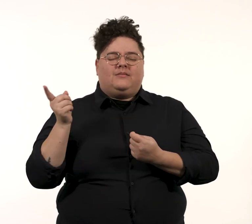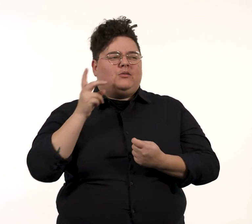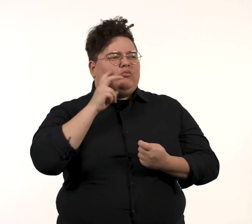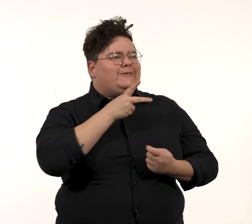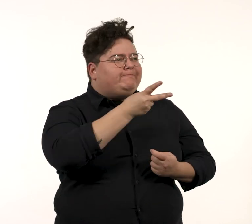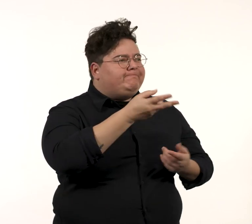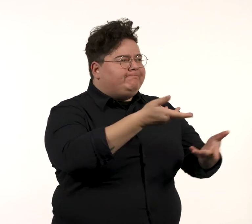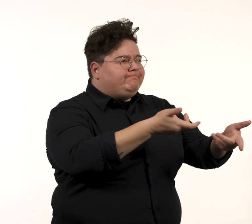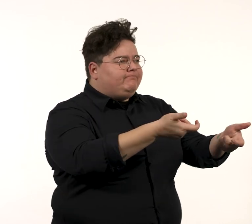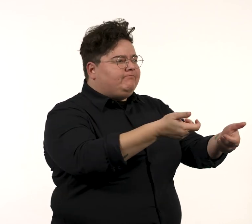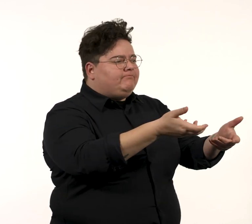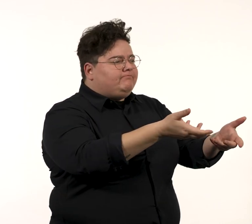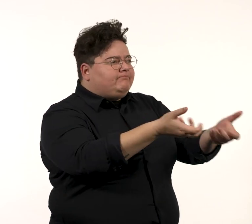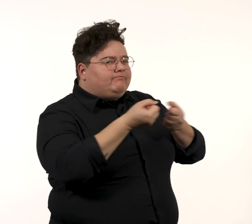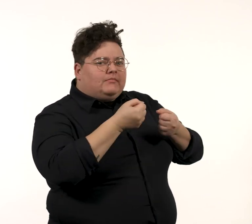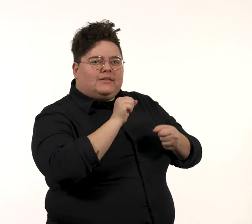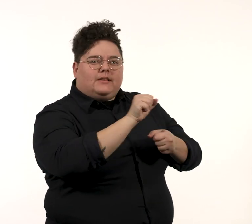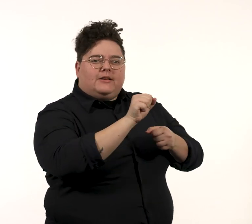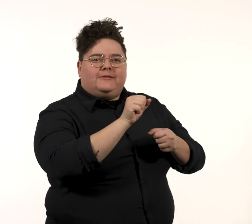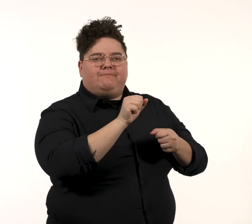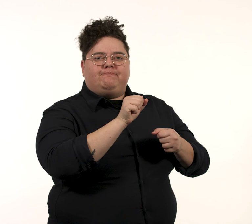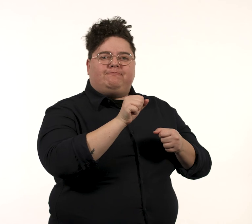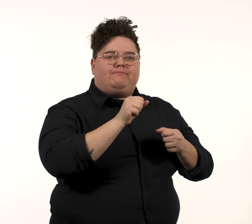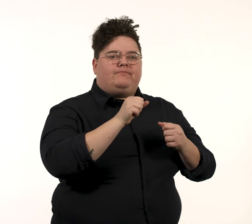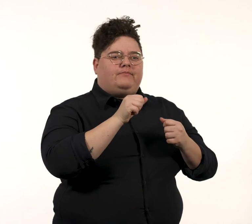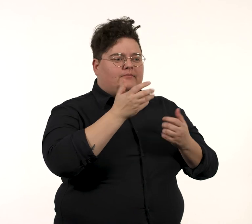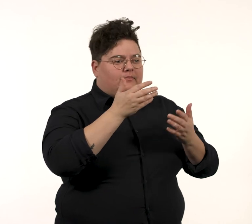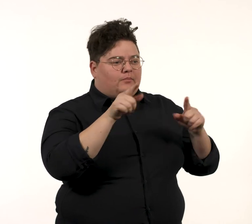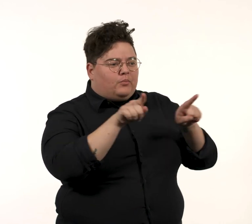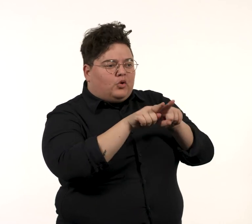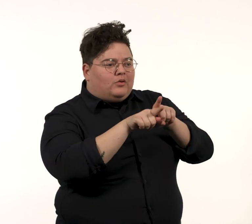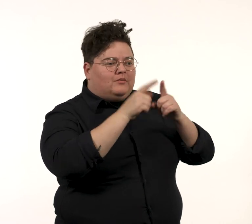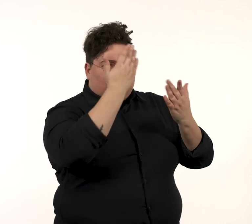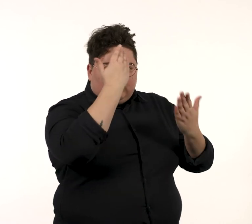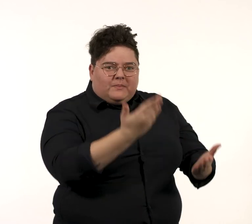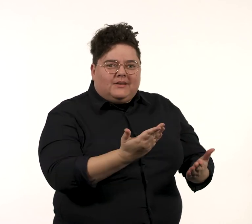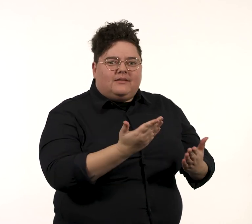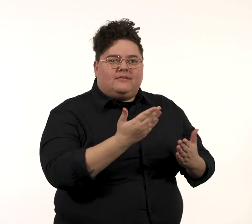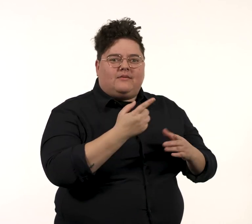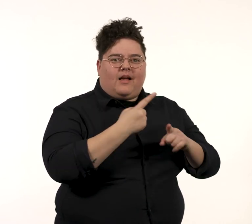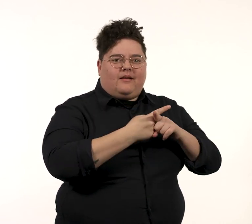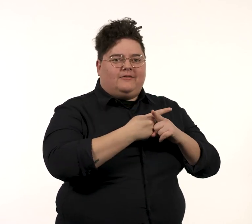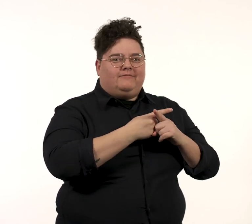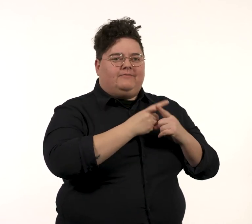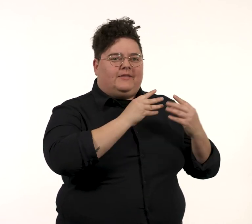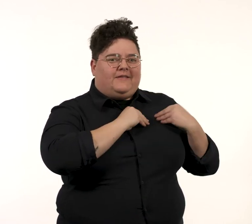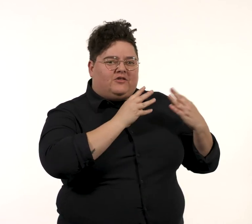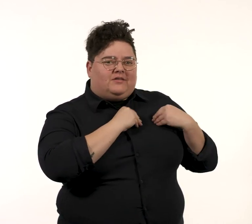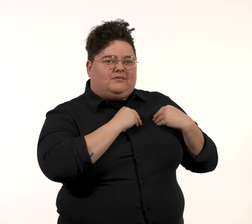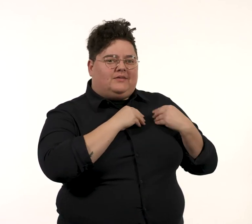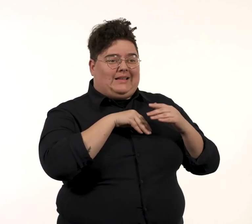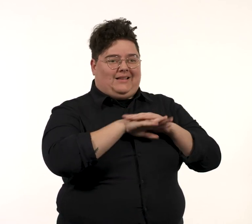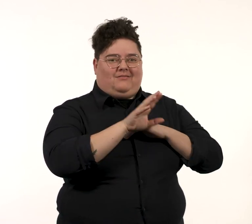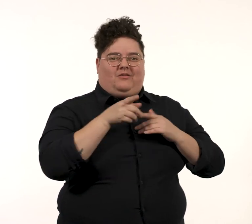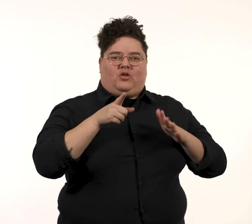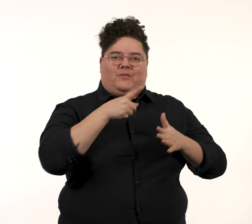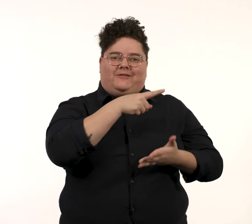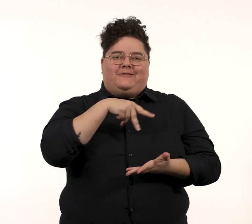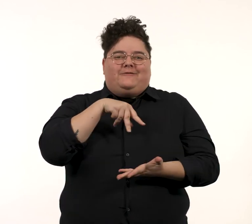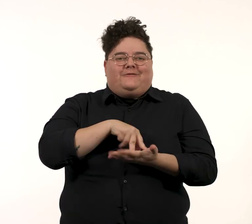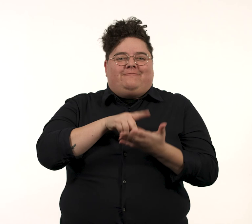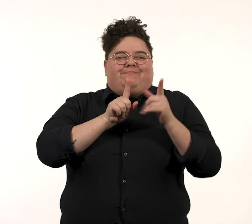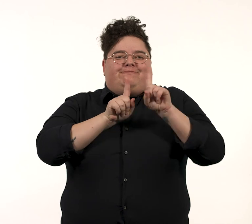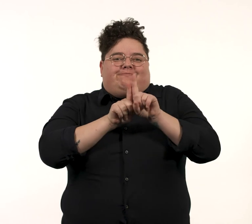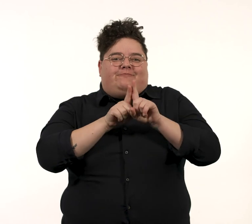Newton tried to convey their mutual respect and affection in the pose they adopted for the portrait,